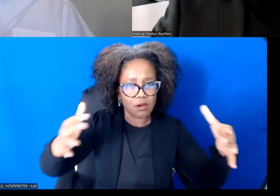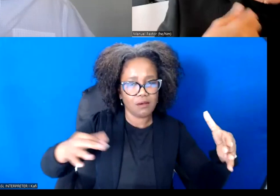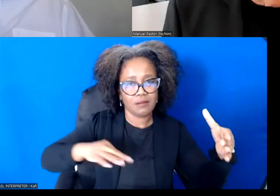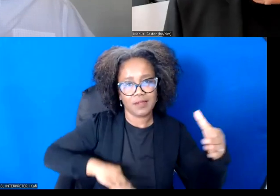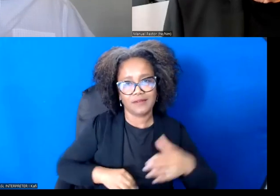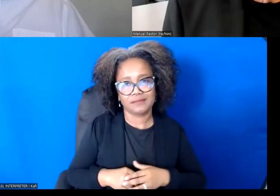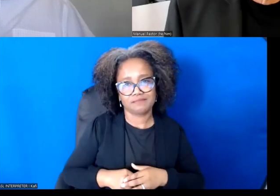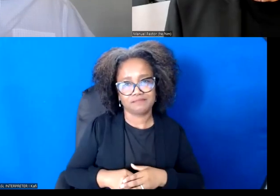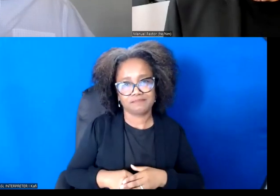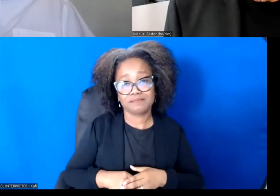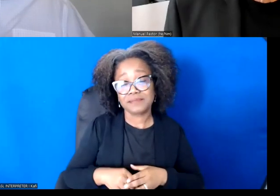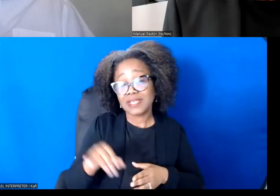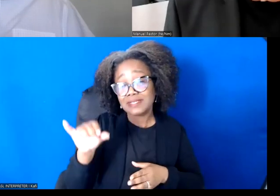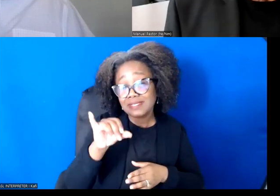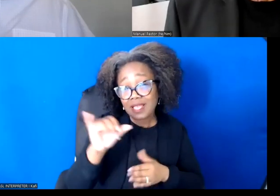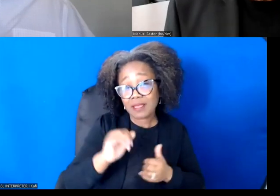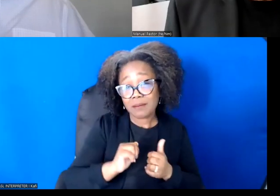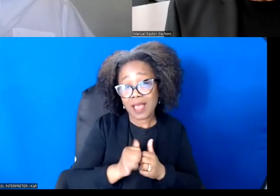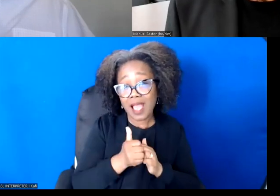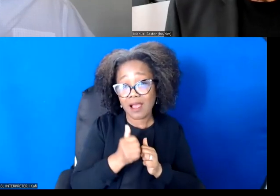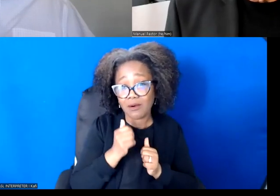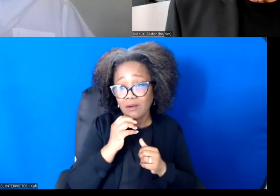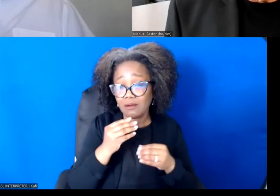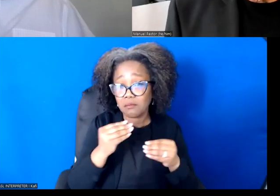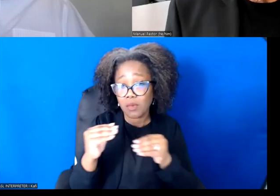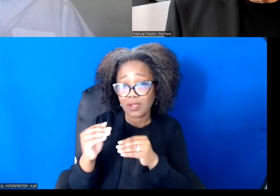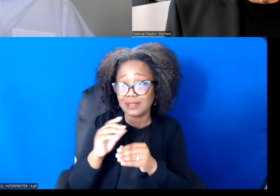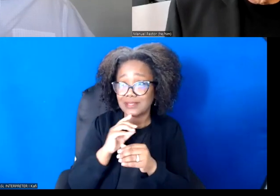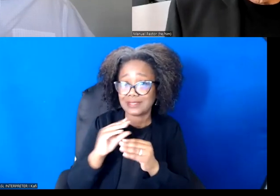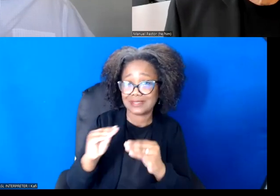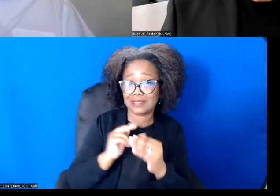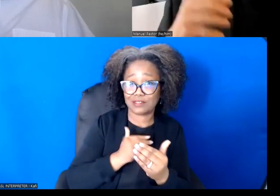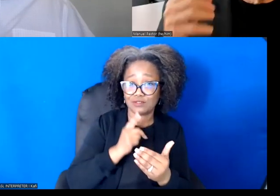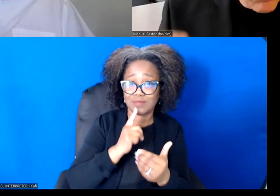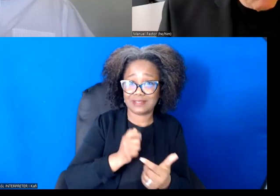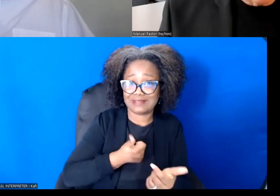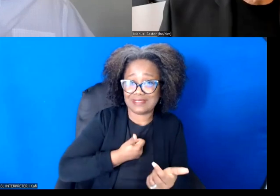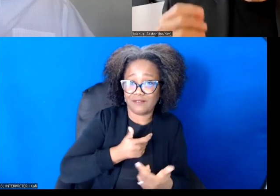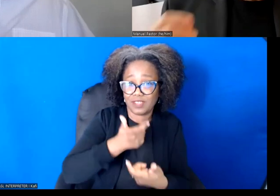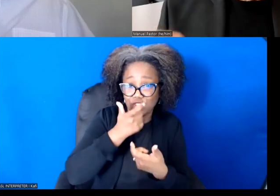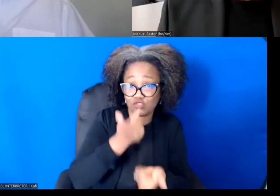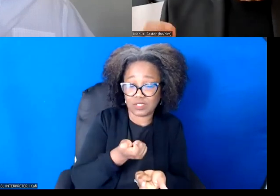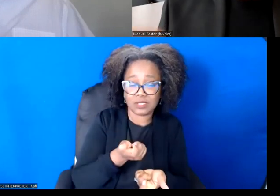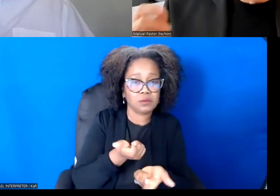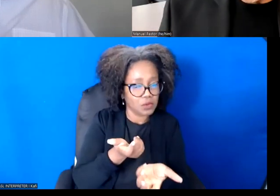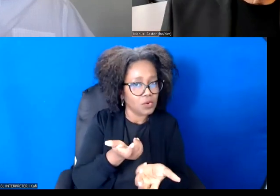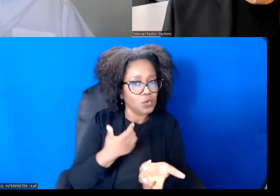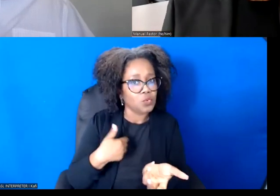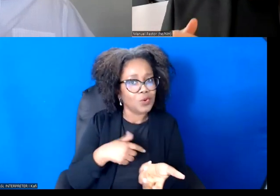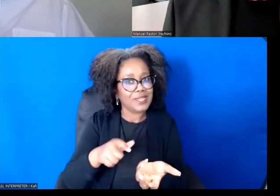To to pursue just what's good for ourselves or our particular group movements teach us to be mutual.